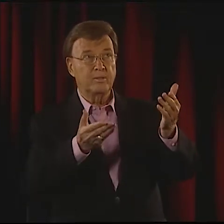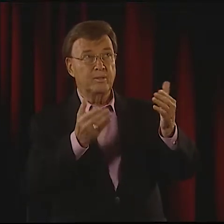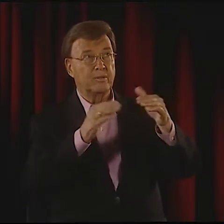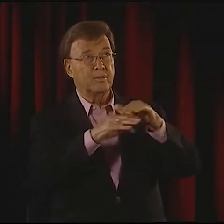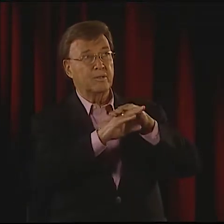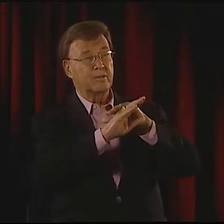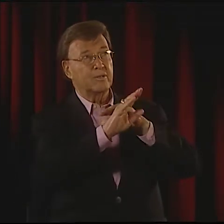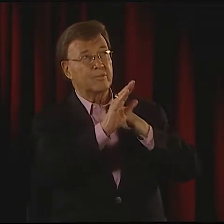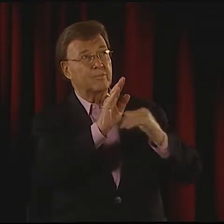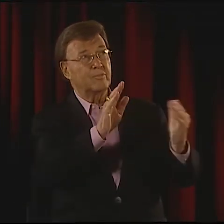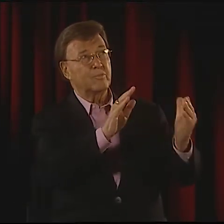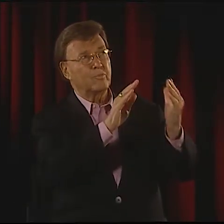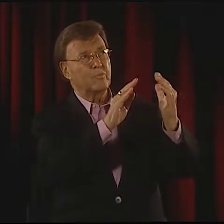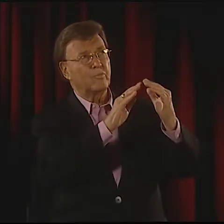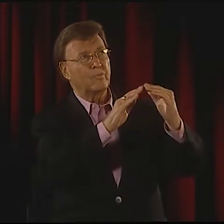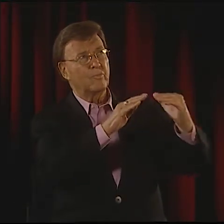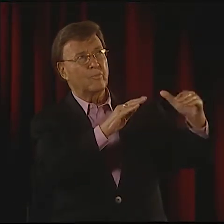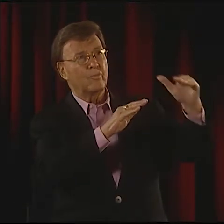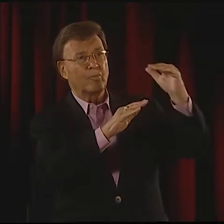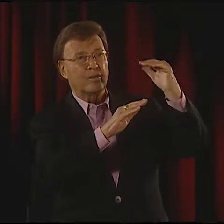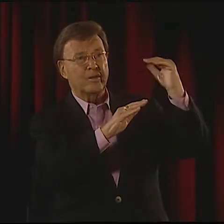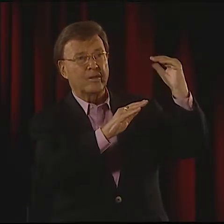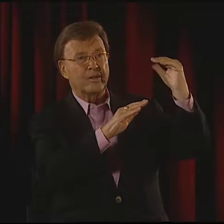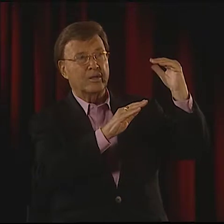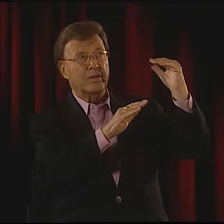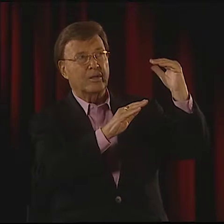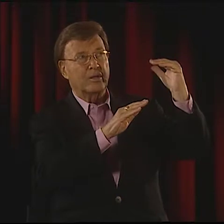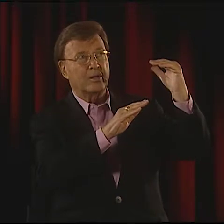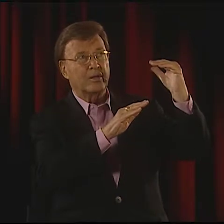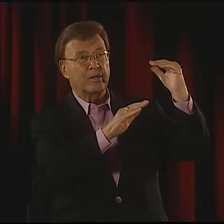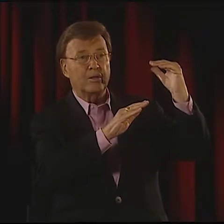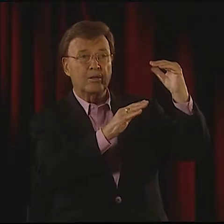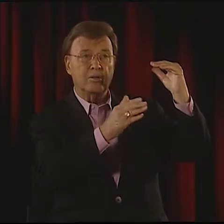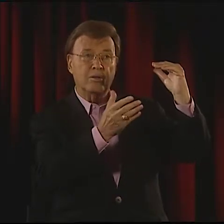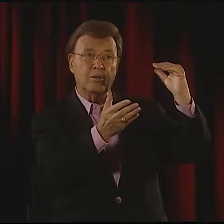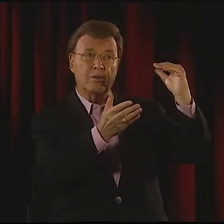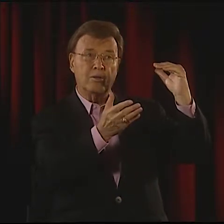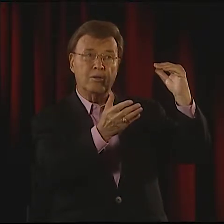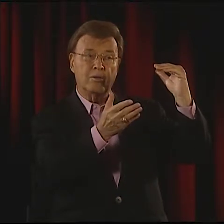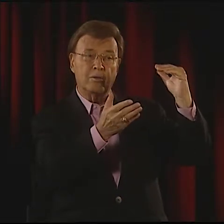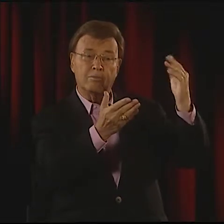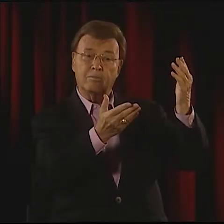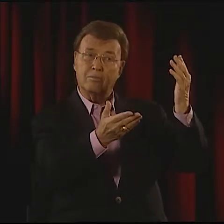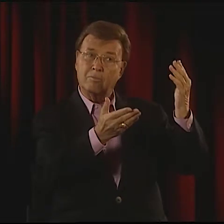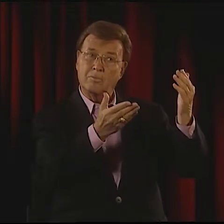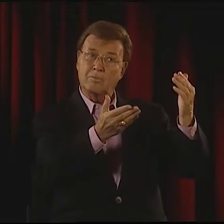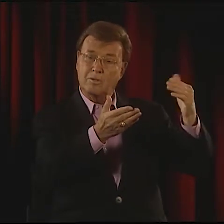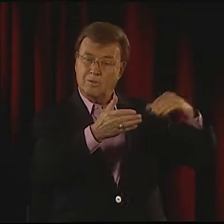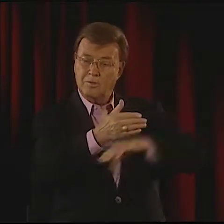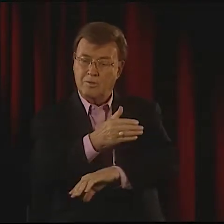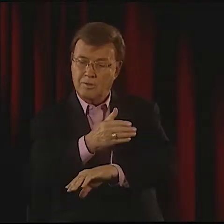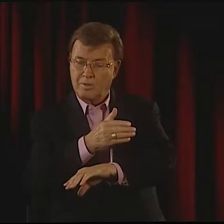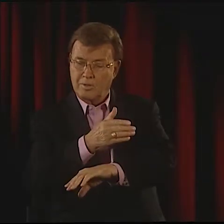PERHAPS THE SOUL WILL ASCEND TO HEAVEN AND MEET THE CREATOR